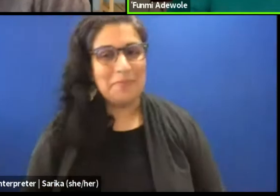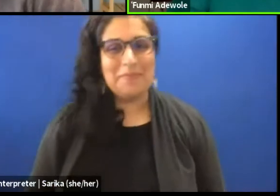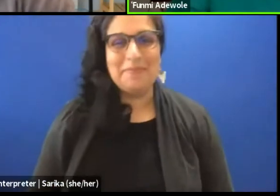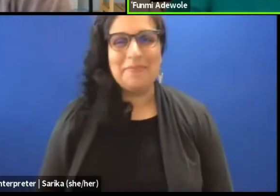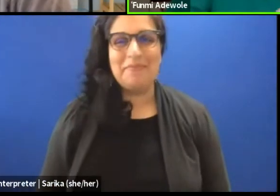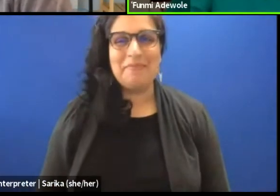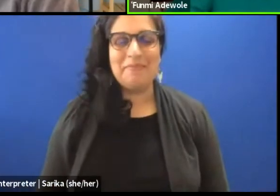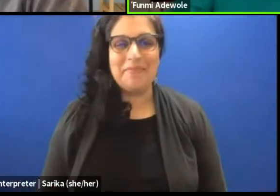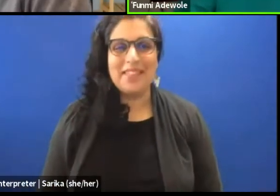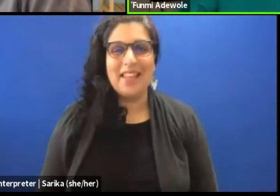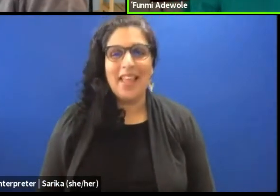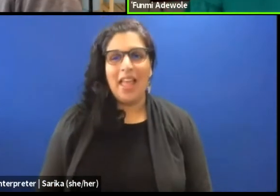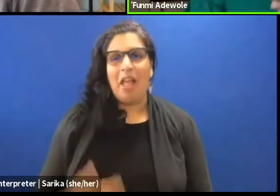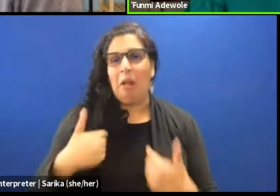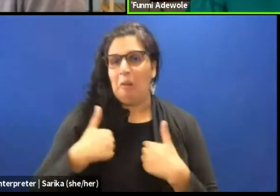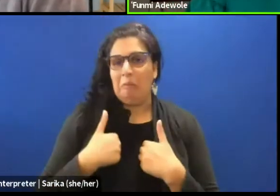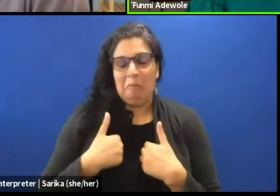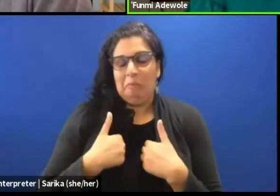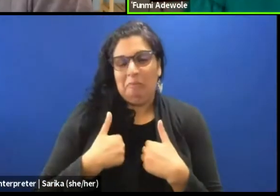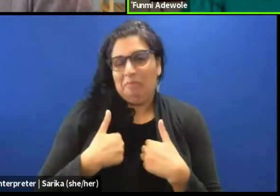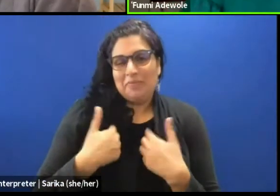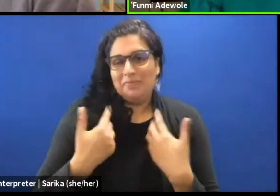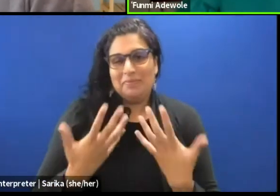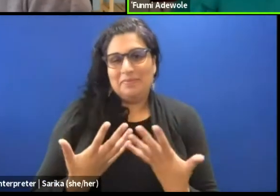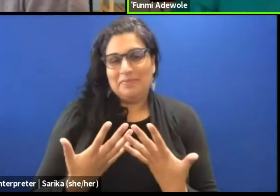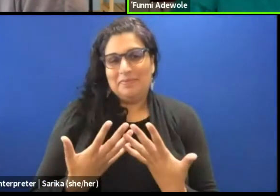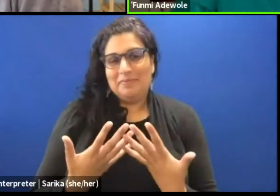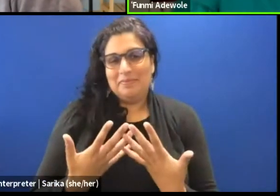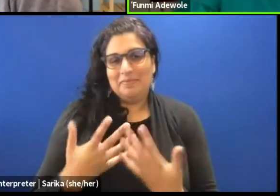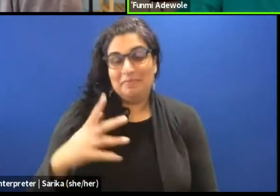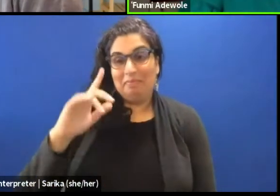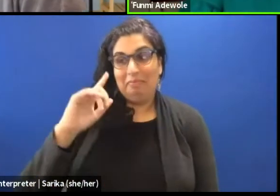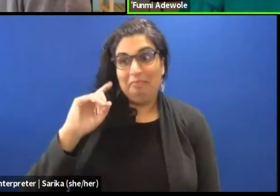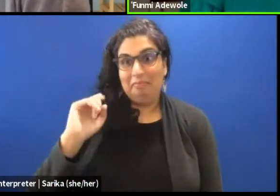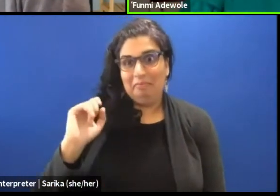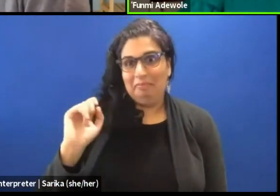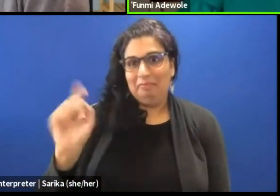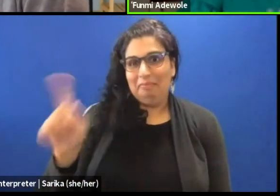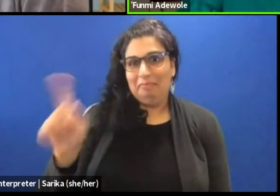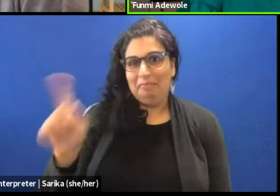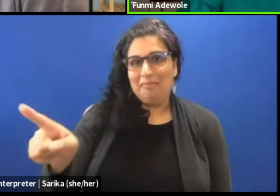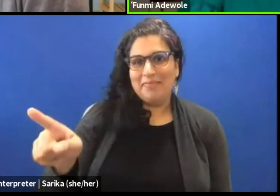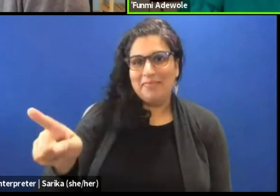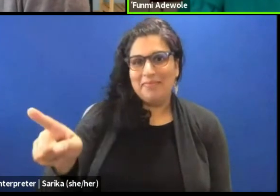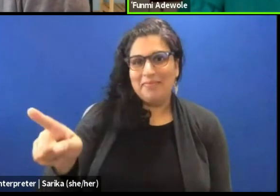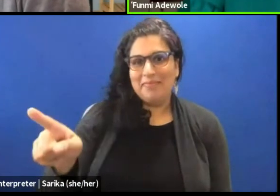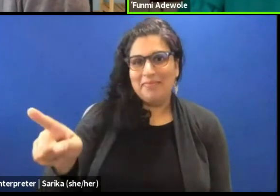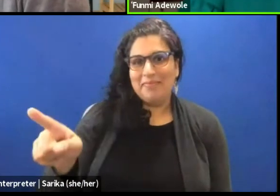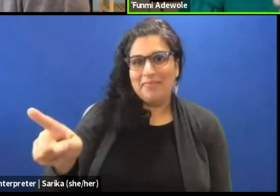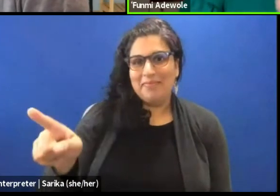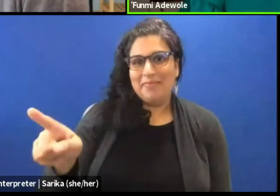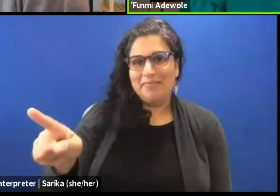Yes, well I am just going to just fling that question back to you. What is dramaturgy to you?